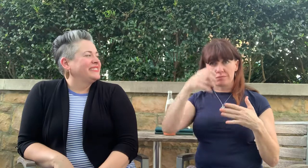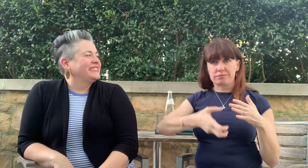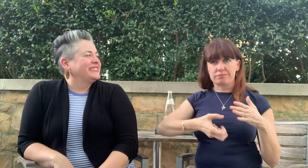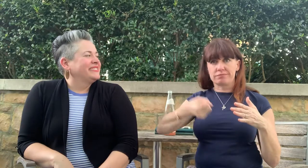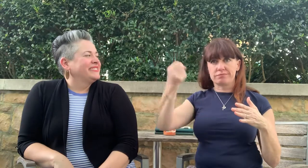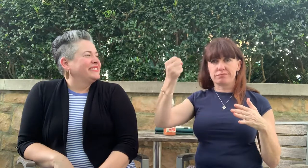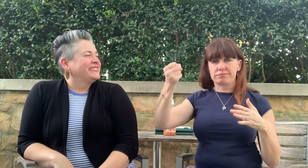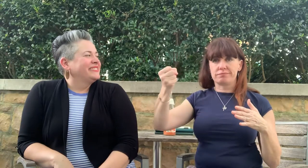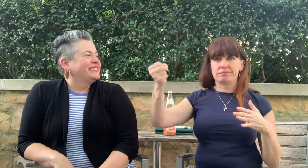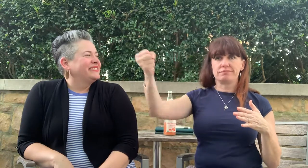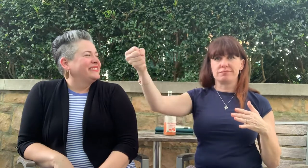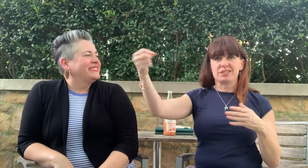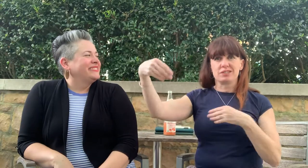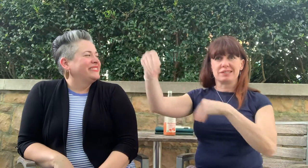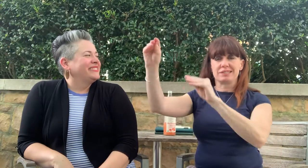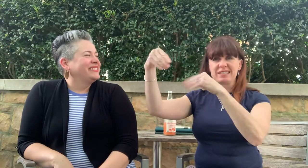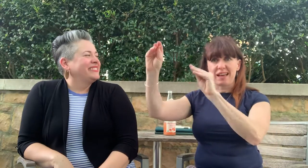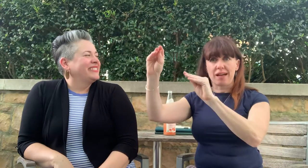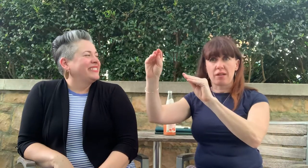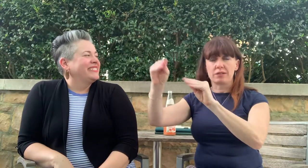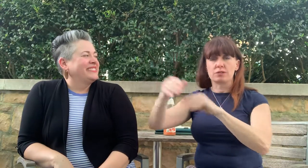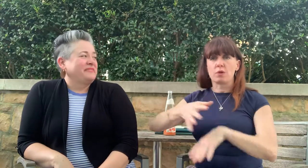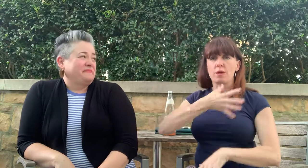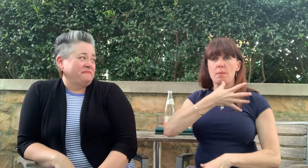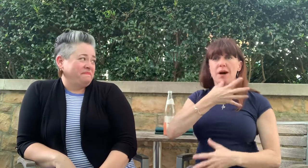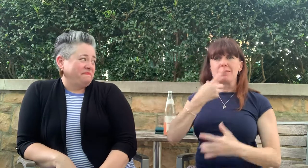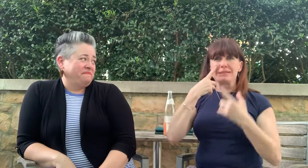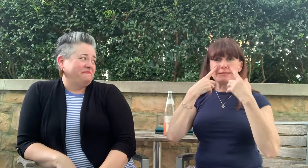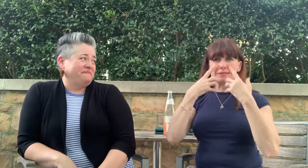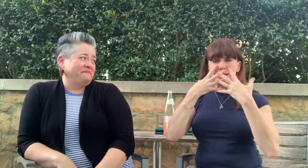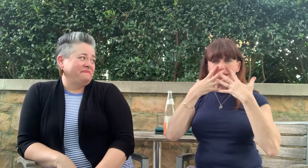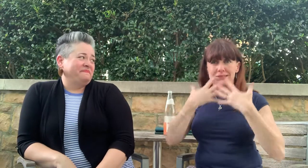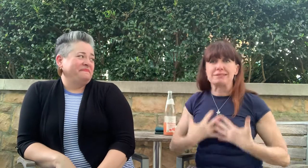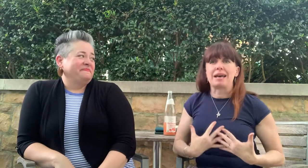that day. So all the mom cows bellowed all night for